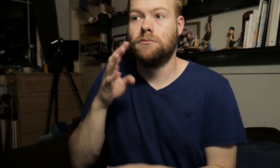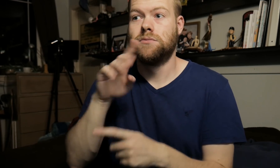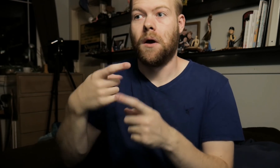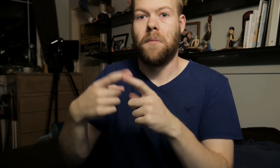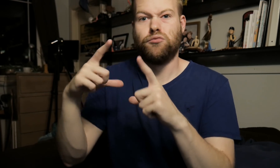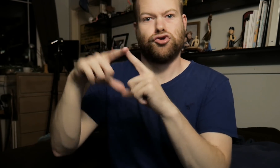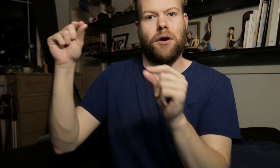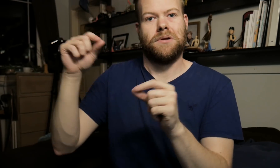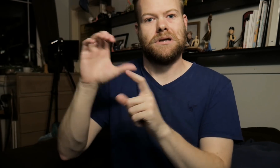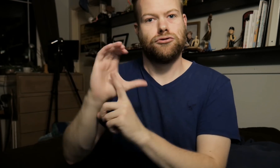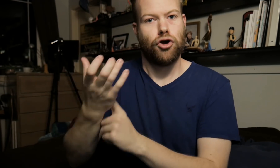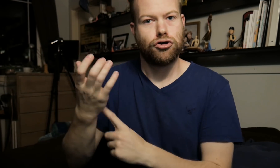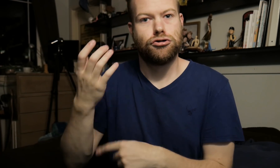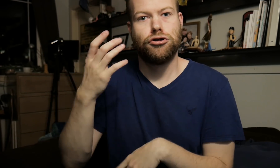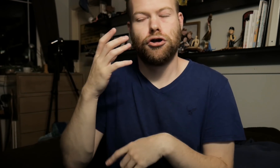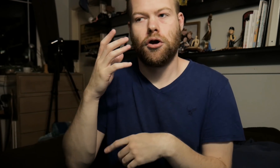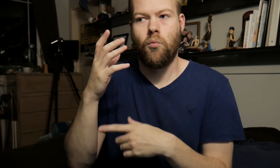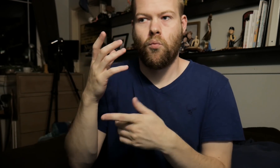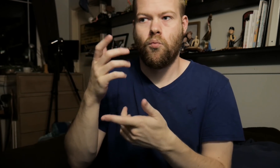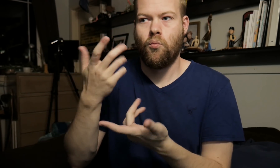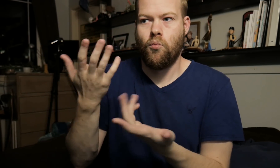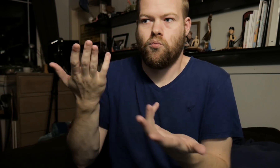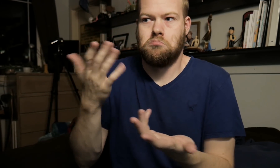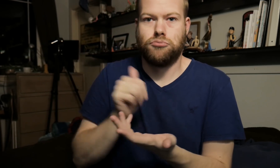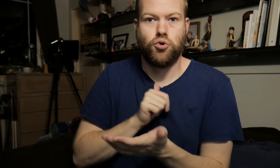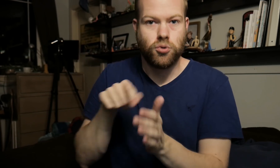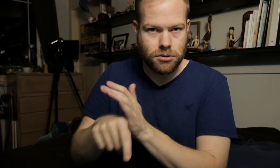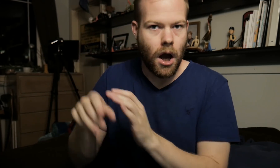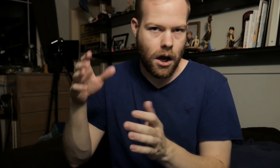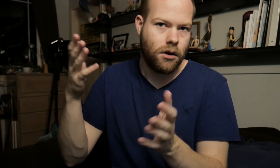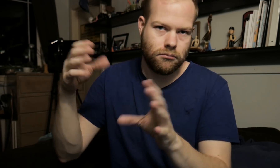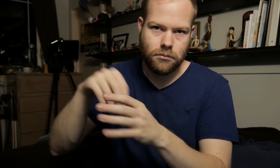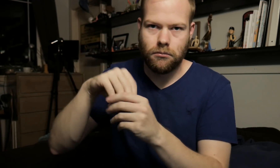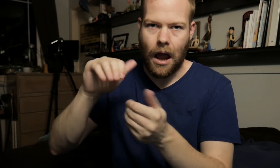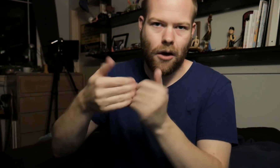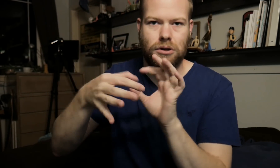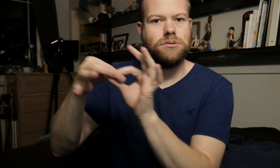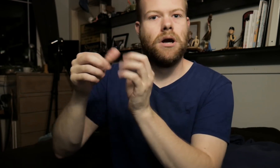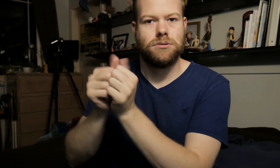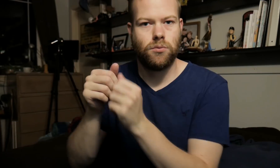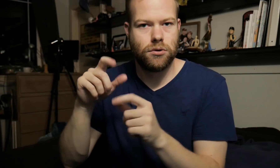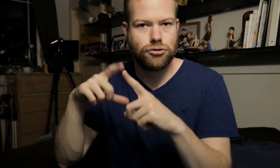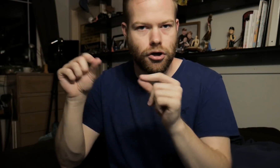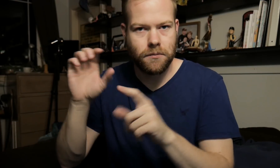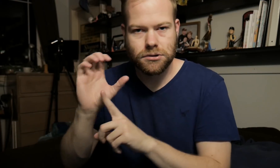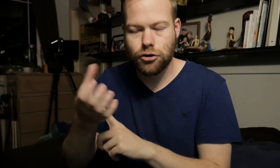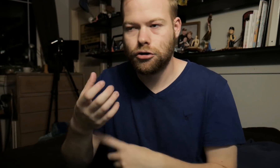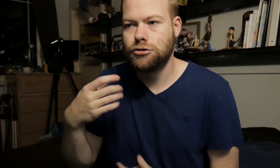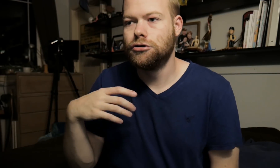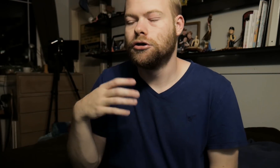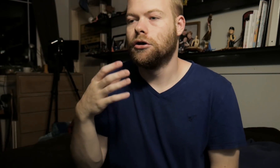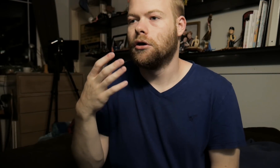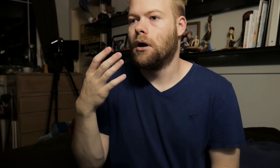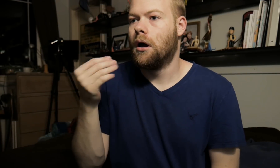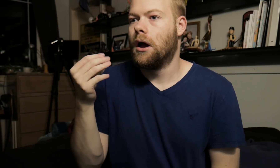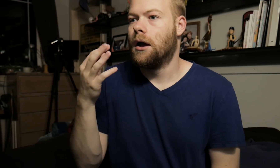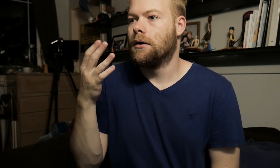It talks about Japanese culture, suicide and how it ties into Japanese culture. And...